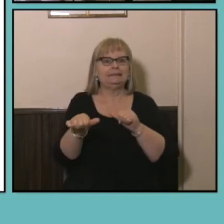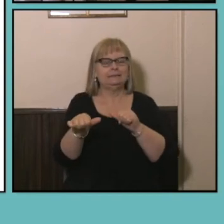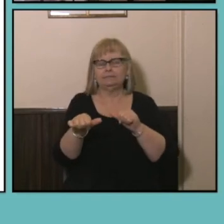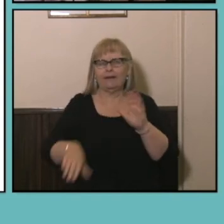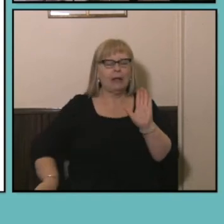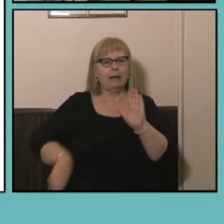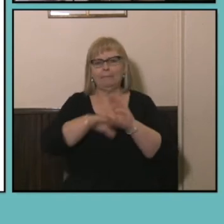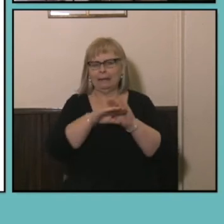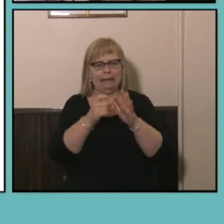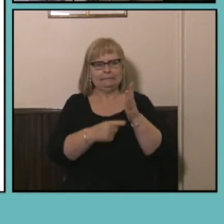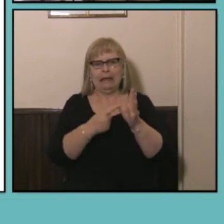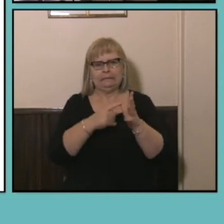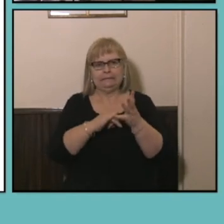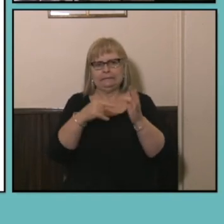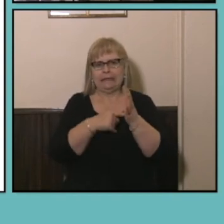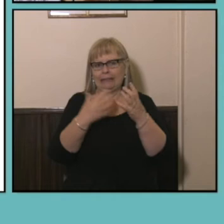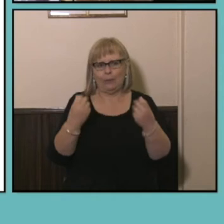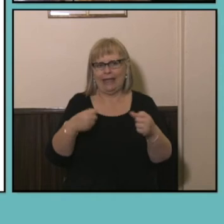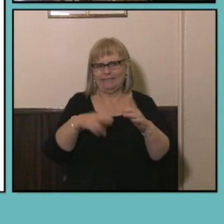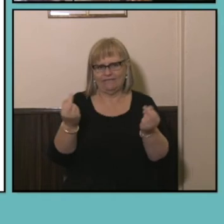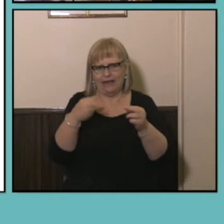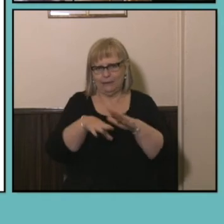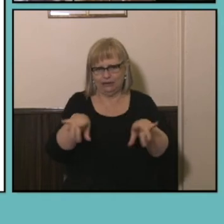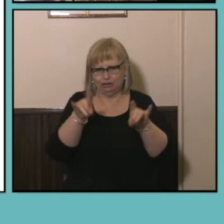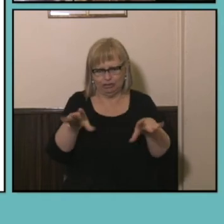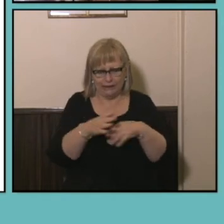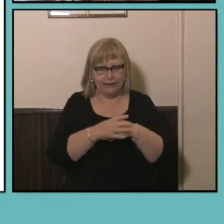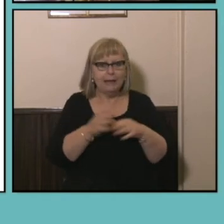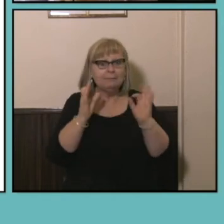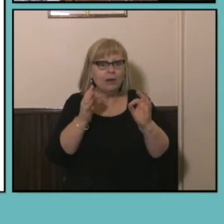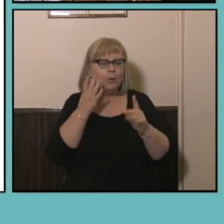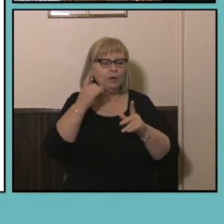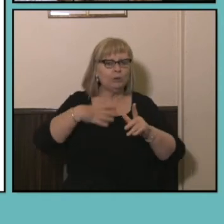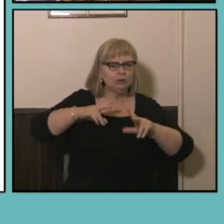that we have in Australia, especially when you're looking at analysing small